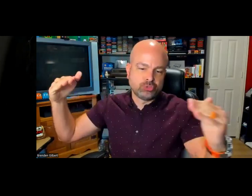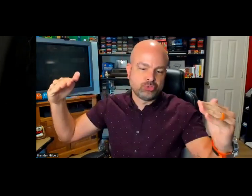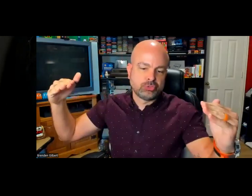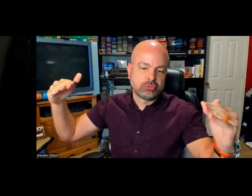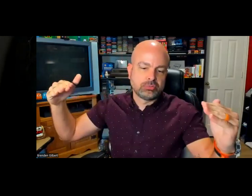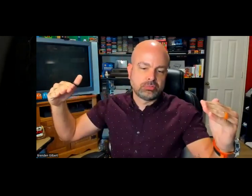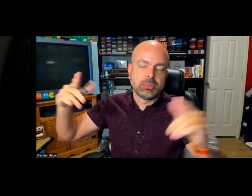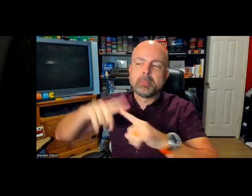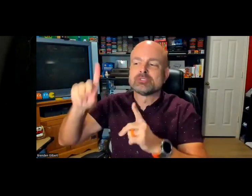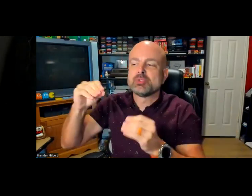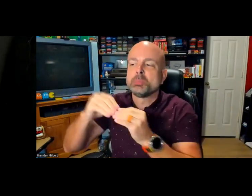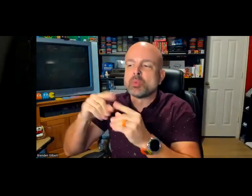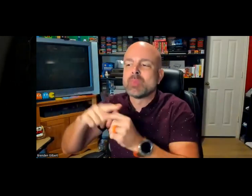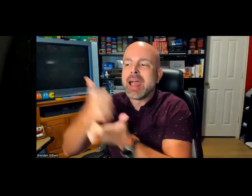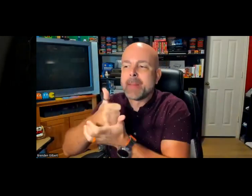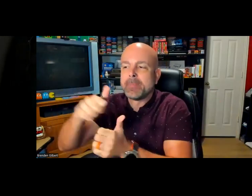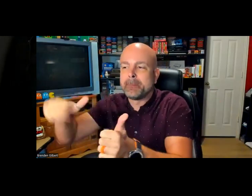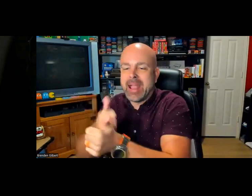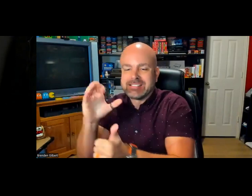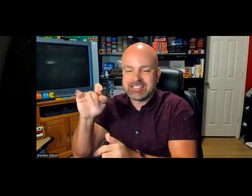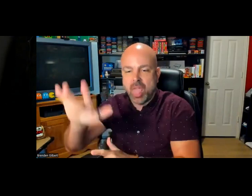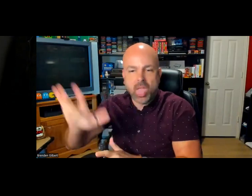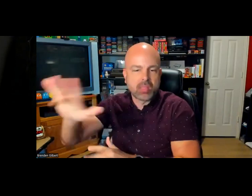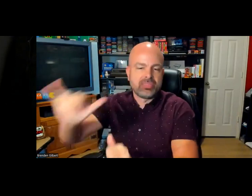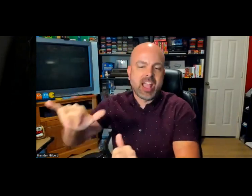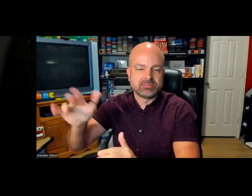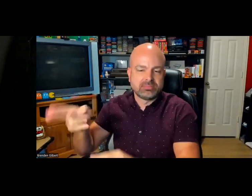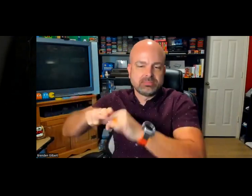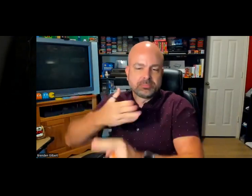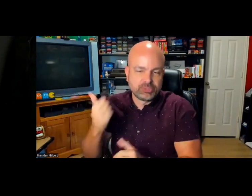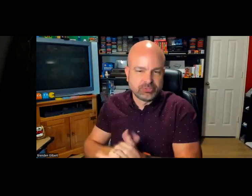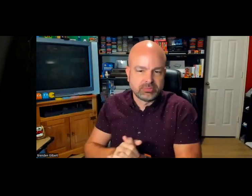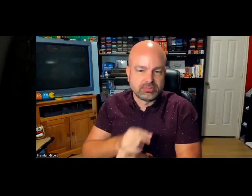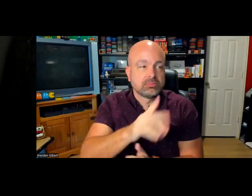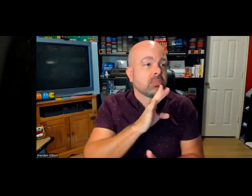all just discussed. I think there could be several levels